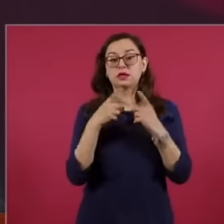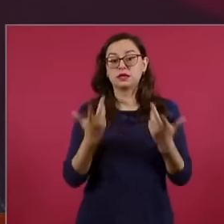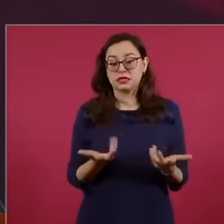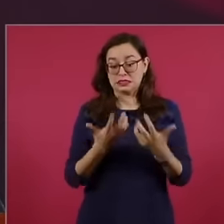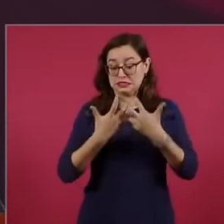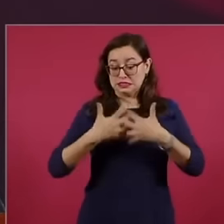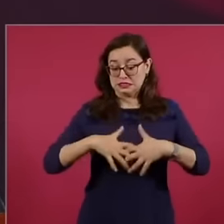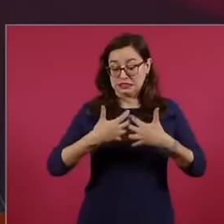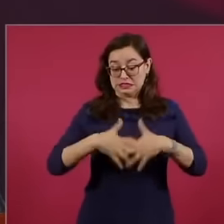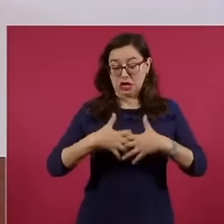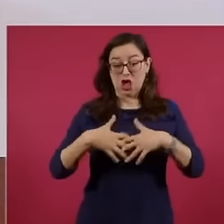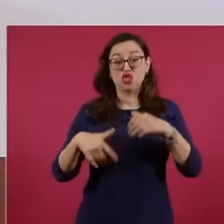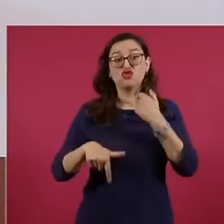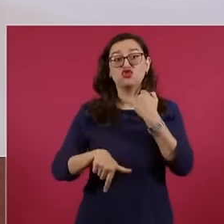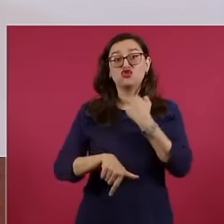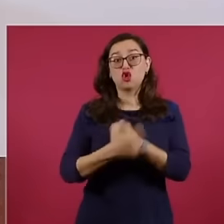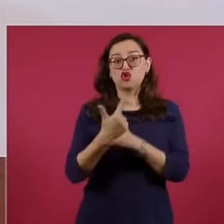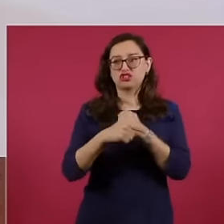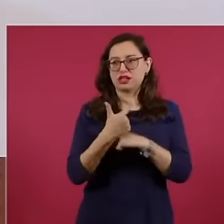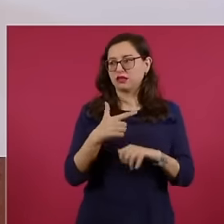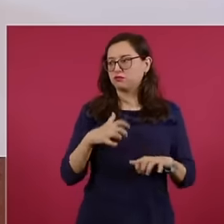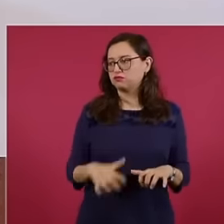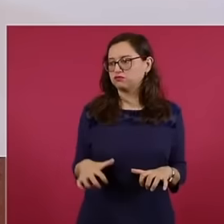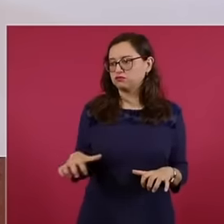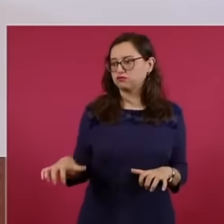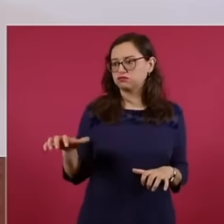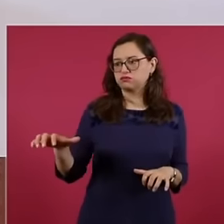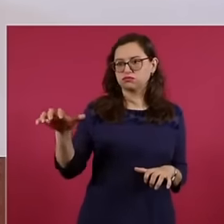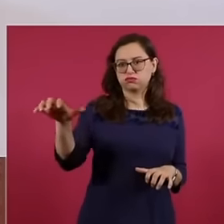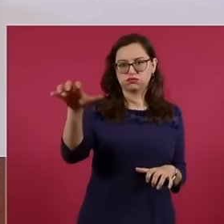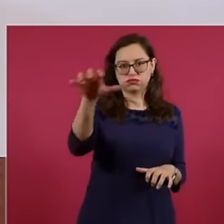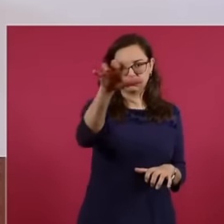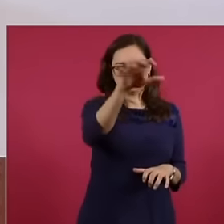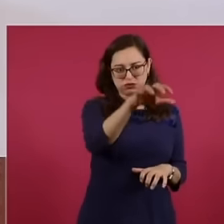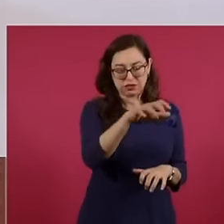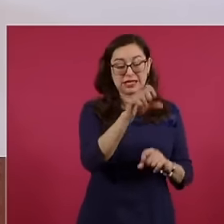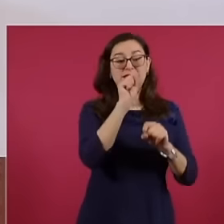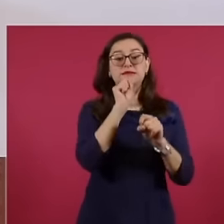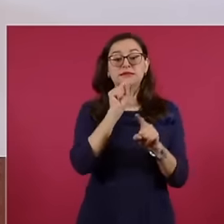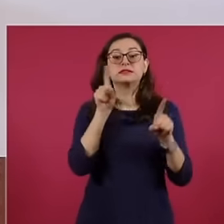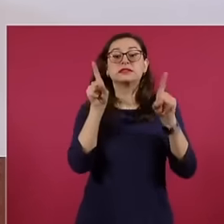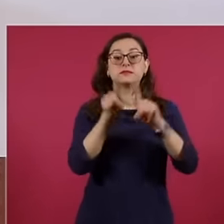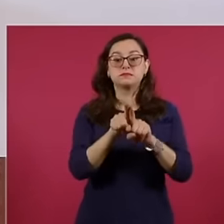development poles that They integrate that entire area and also all the social work that has been carried